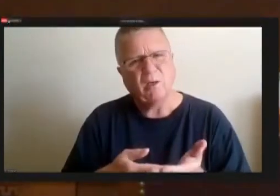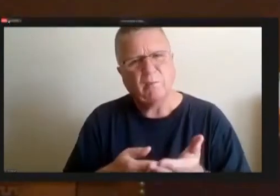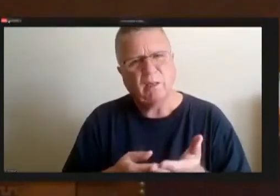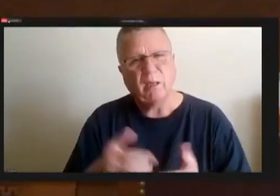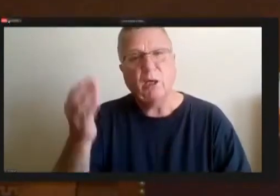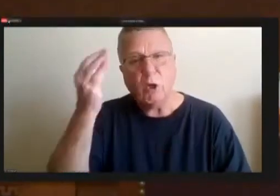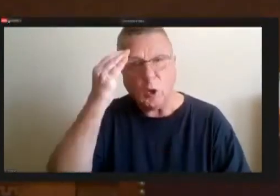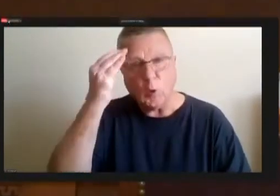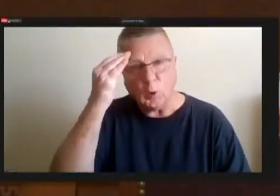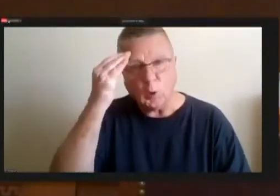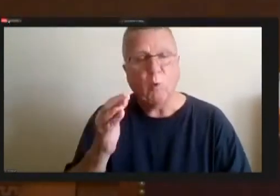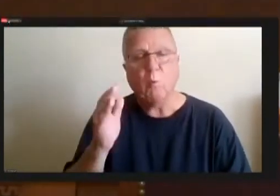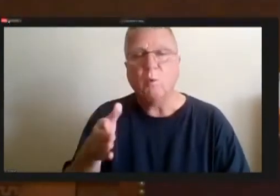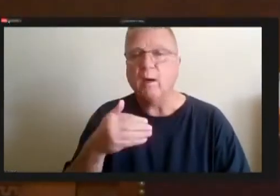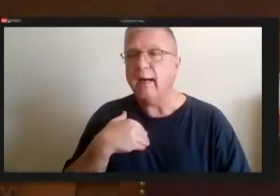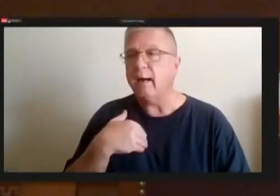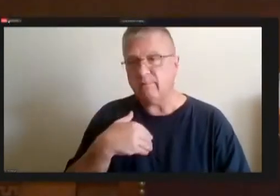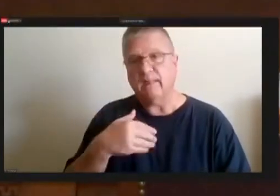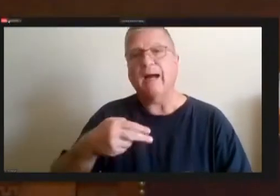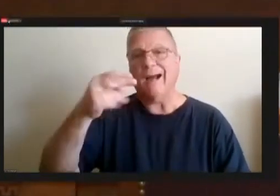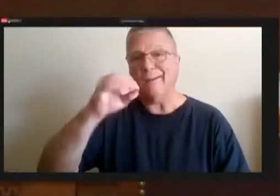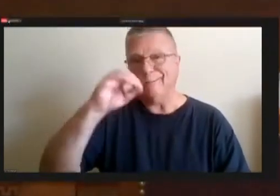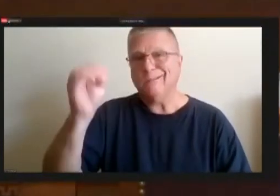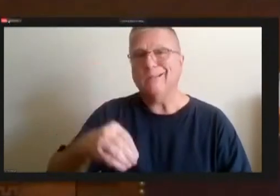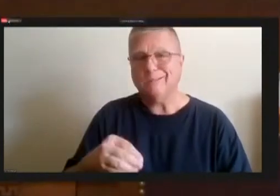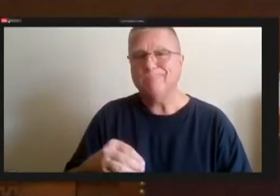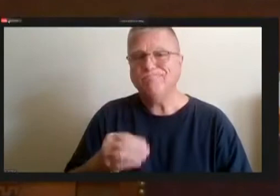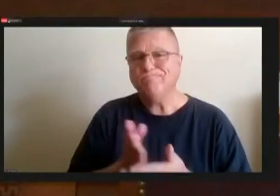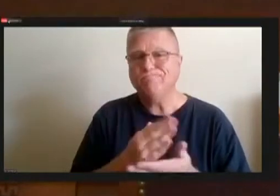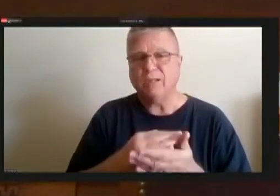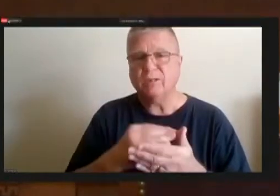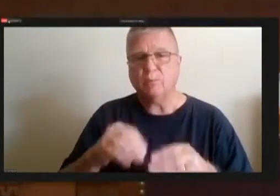likelihood that the budgets can be reopened in the next few weeks.